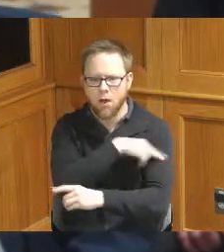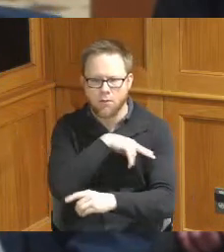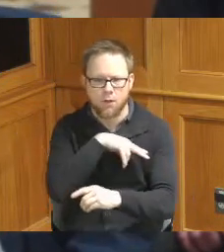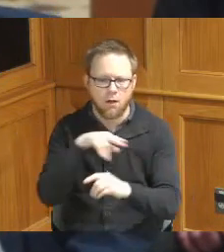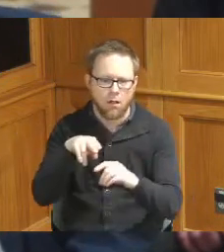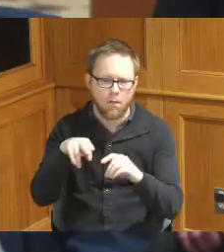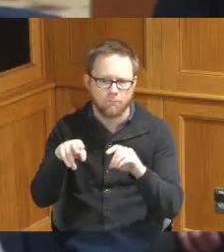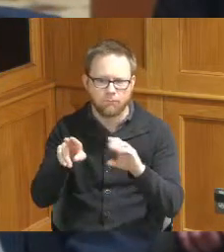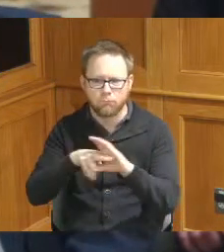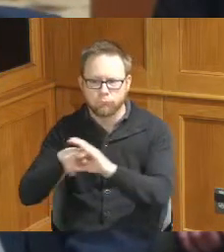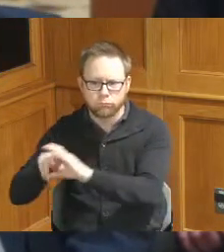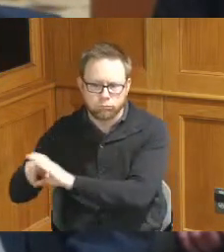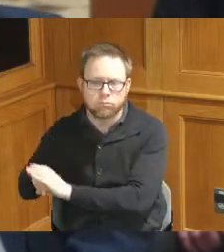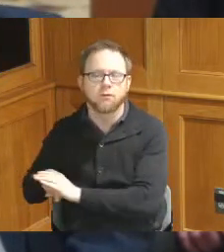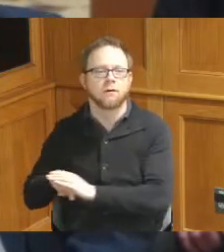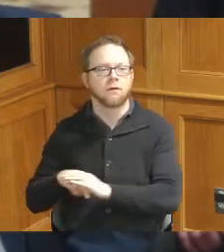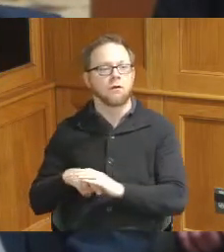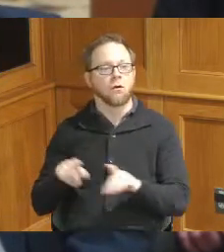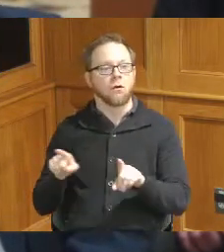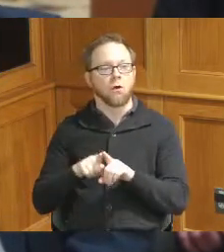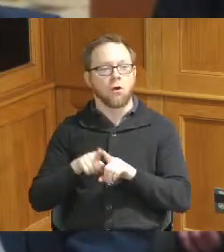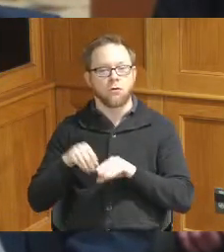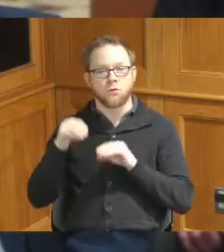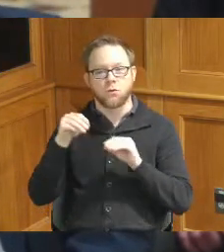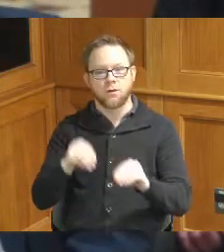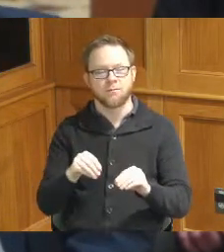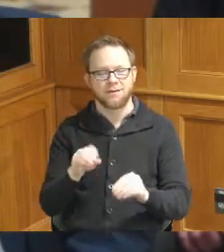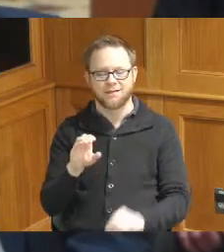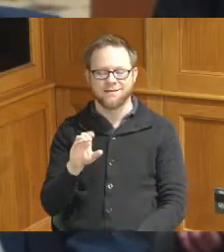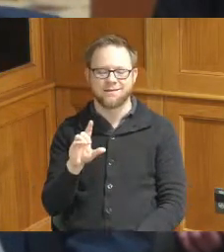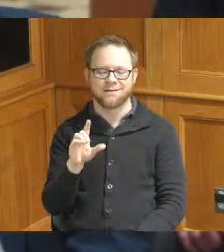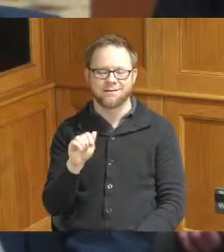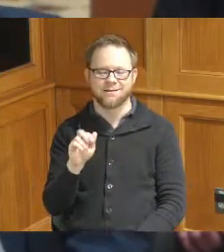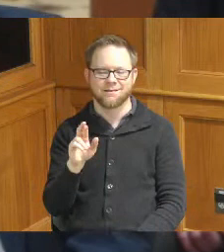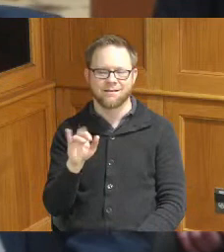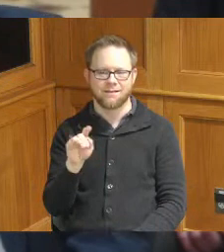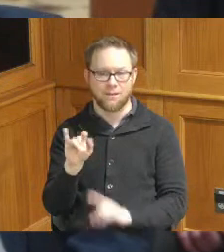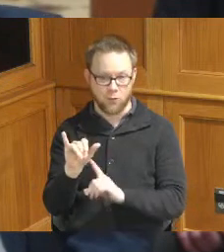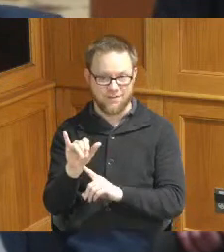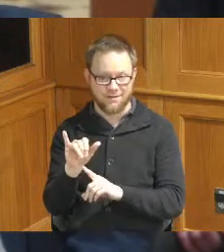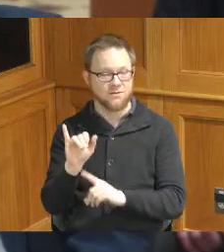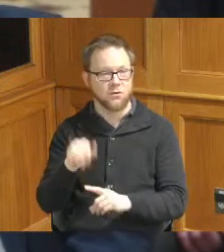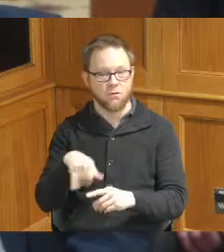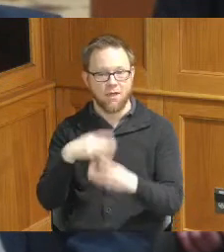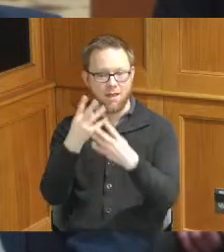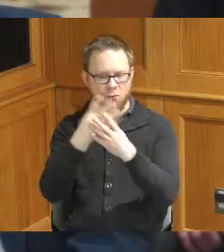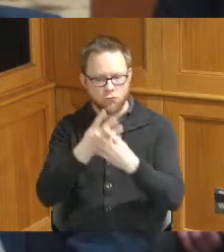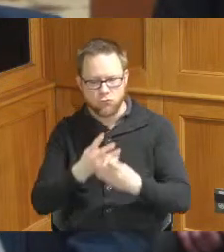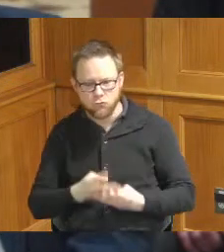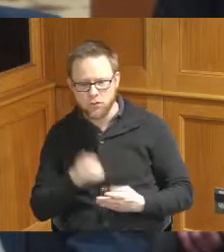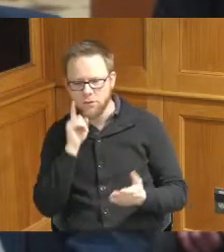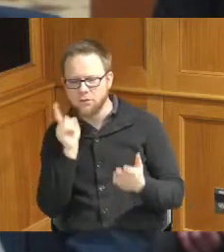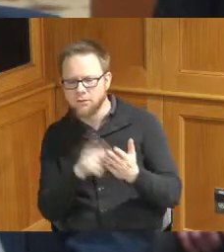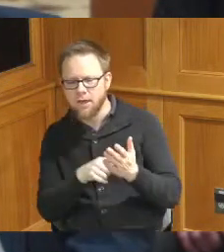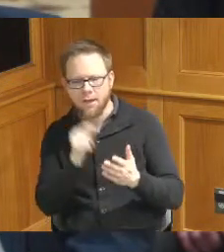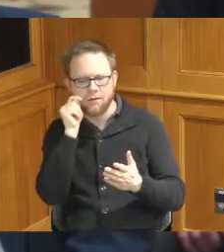so integrating the clarity app which will help us screen and detect suicidal ideation we know that